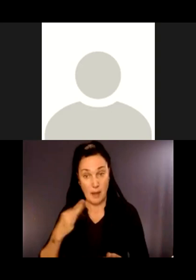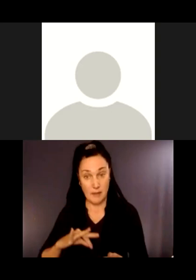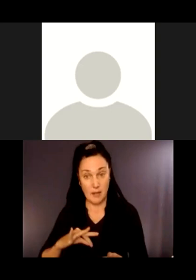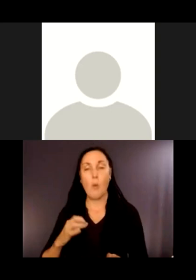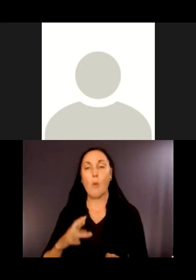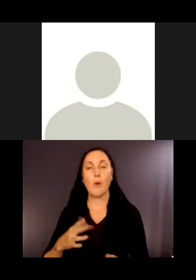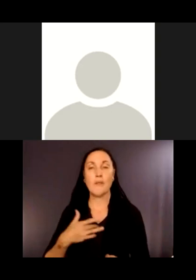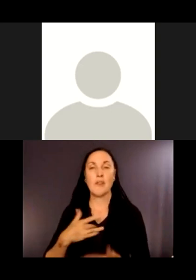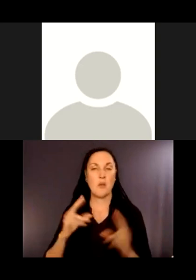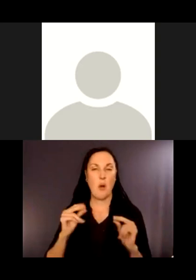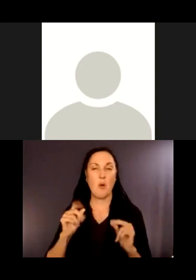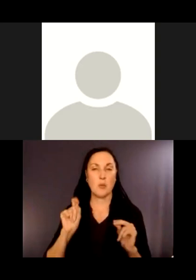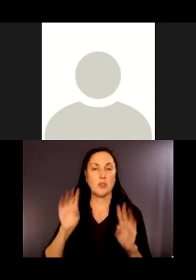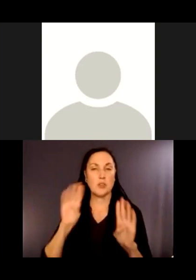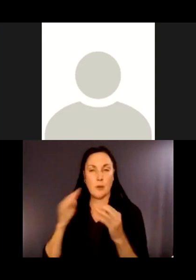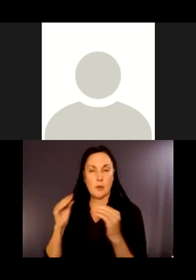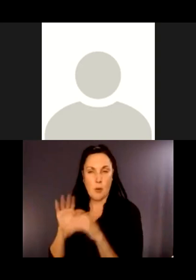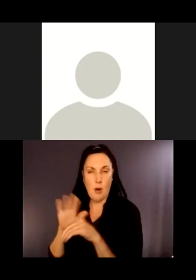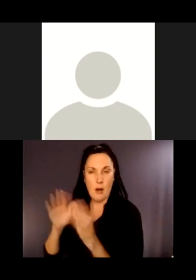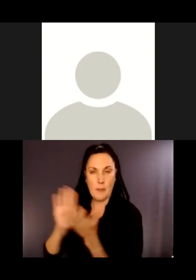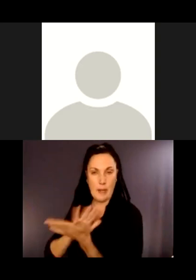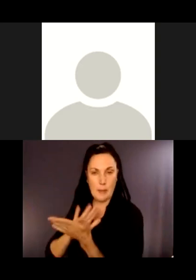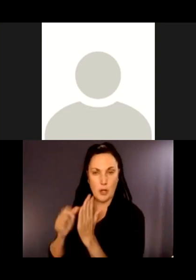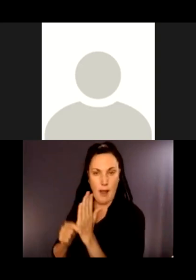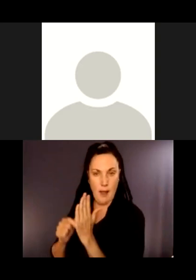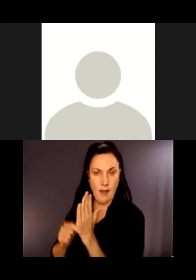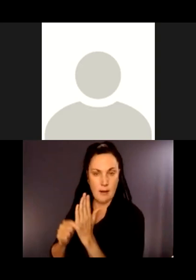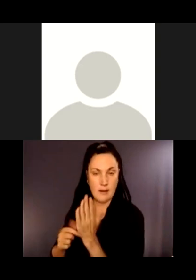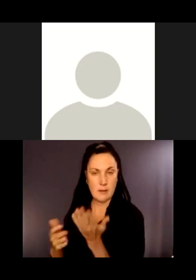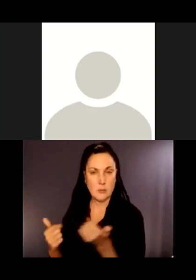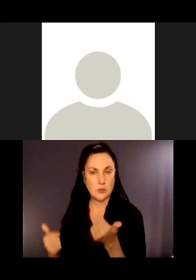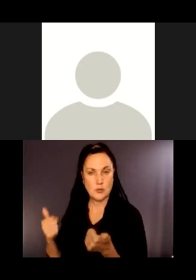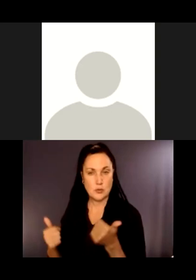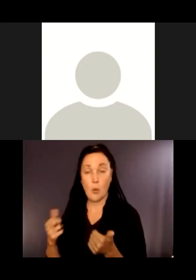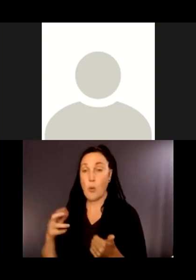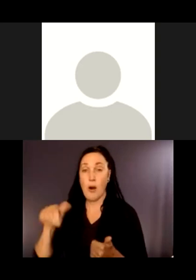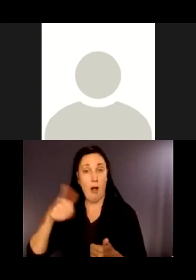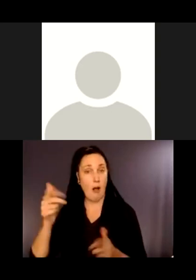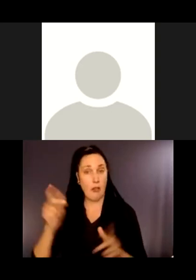take with them? And anybody else feel free to weigh in.